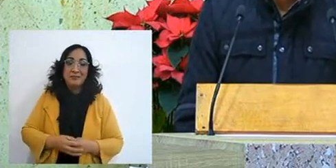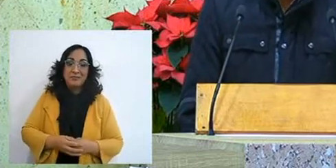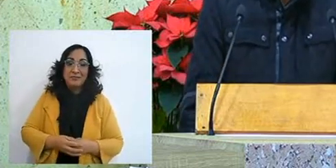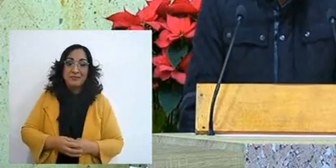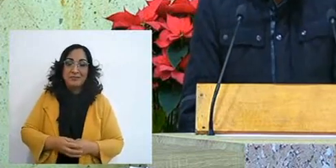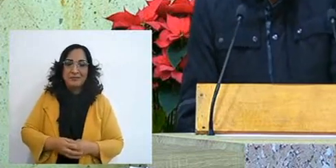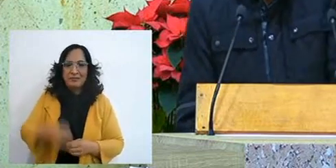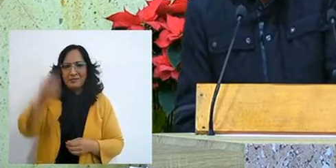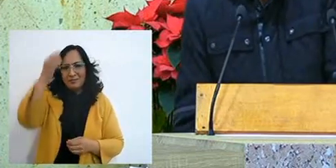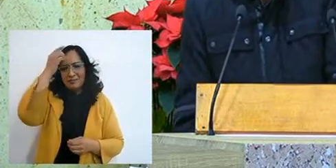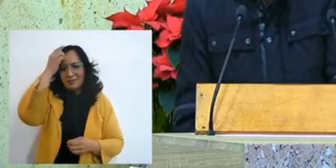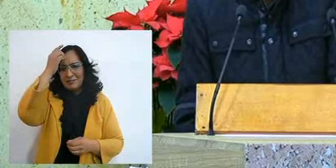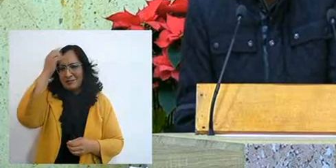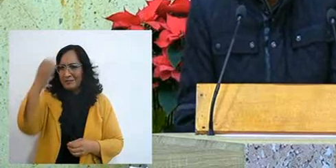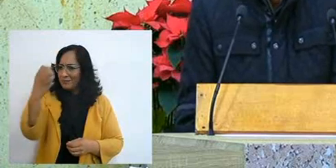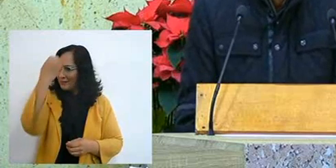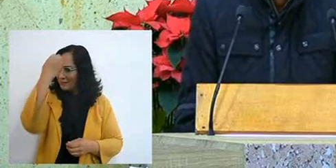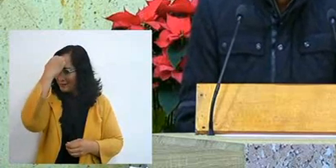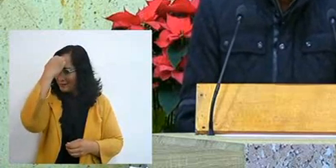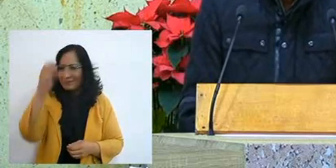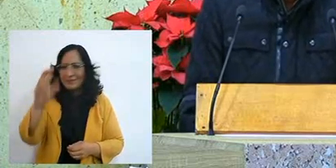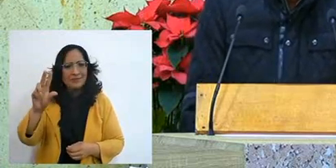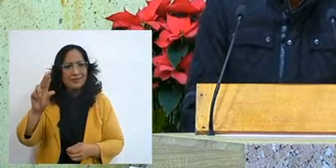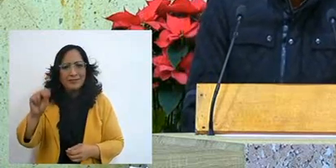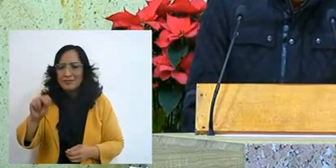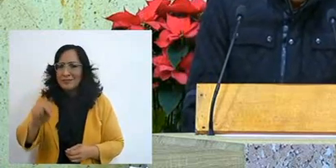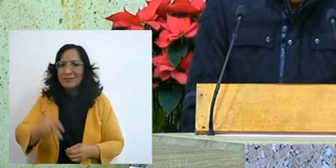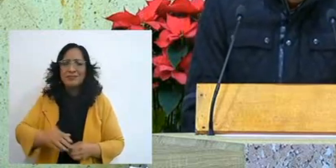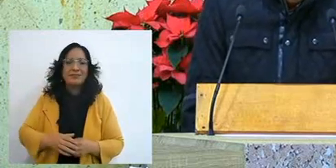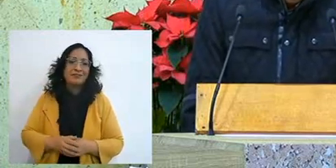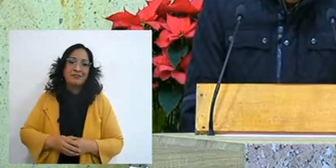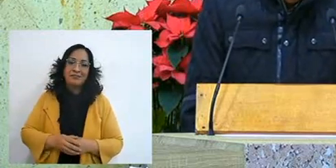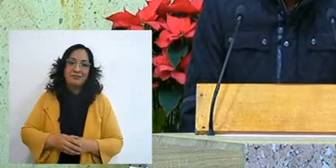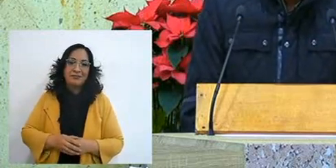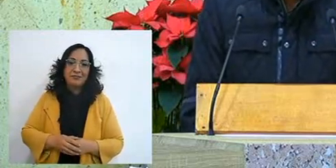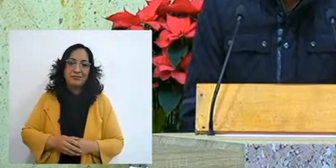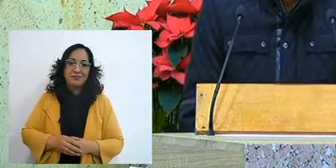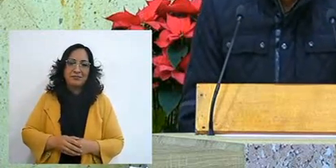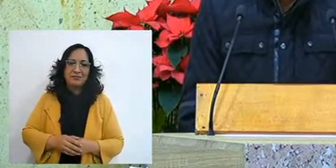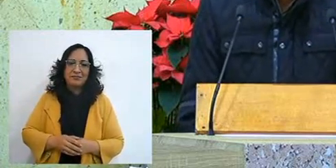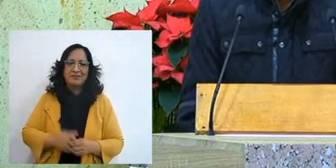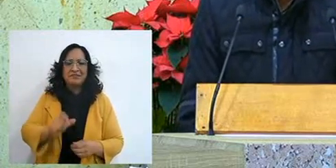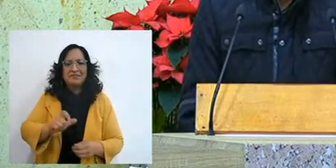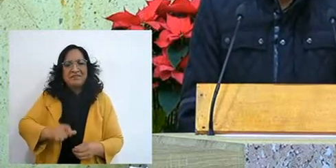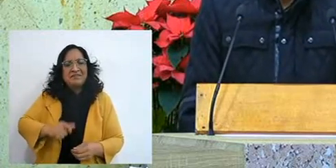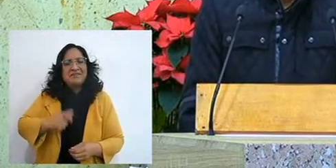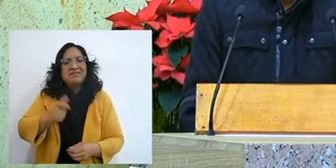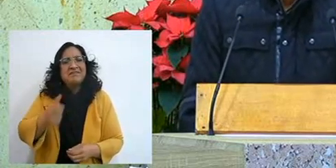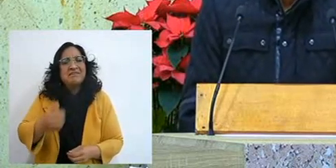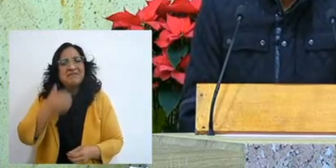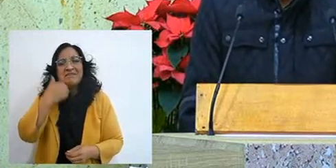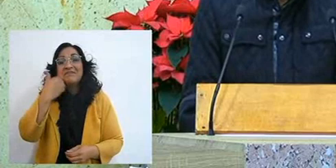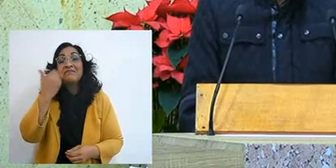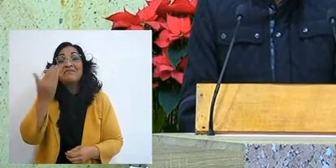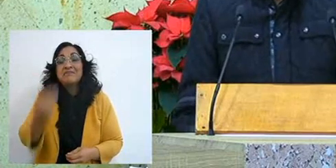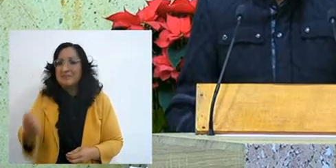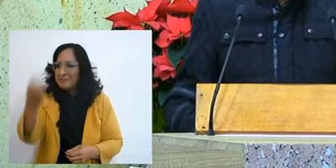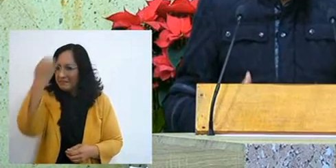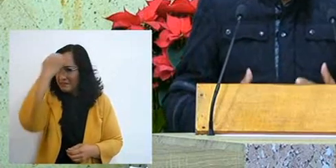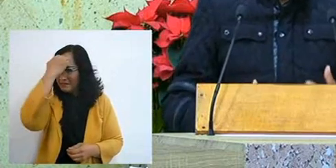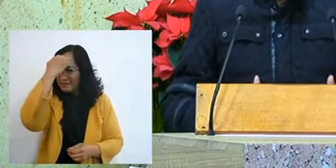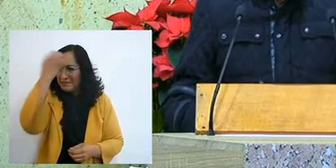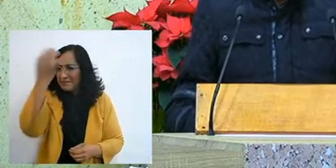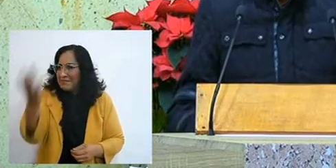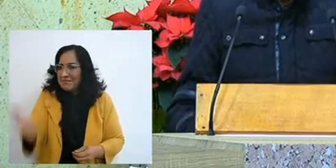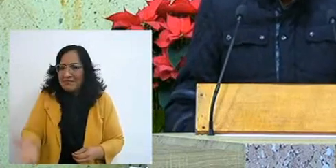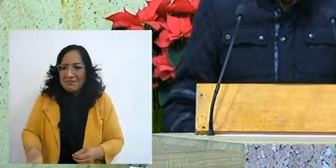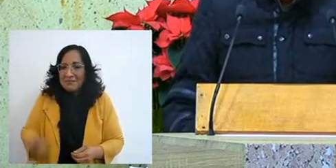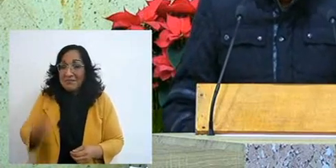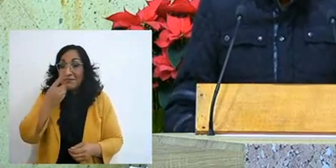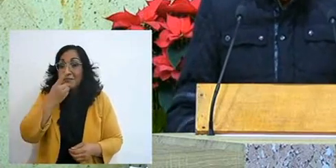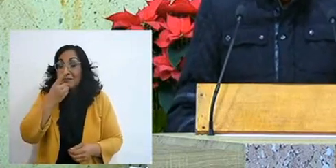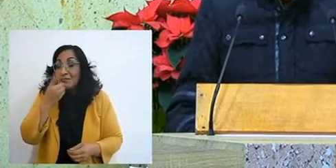Who am I trying to fool? who am I trying to tell: look I'm a new man, new,